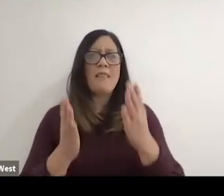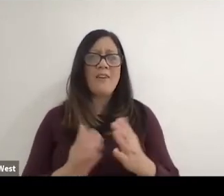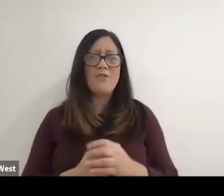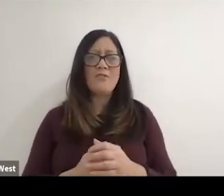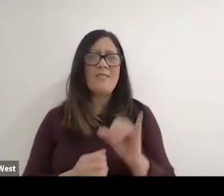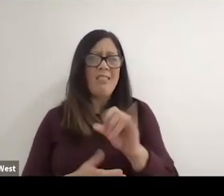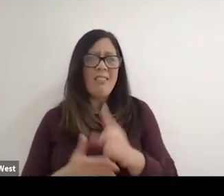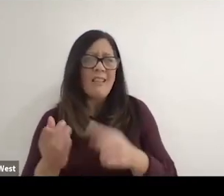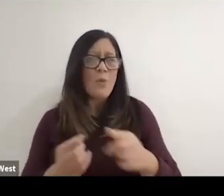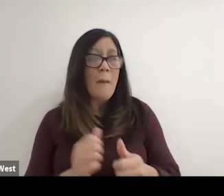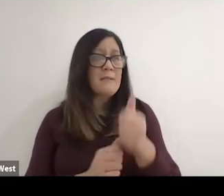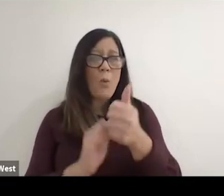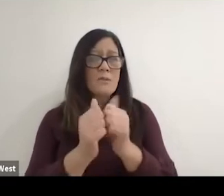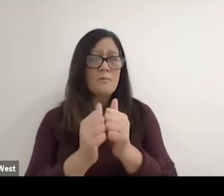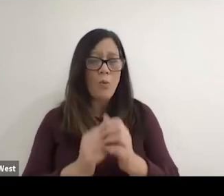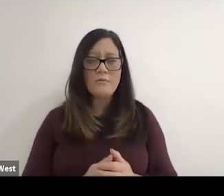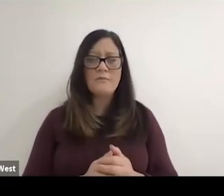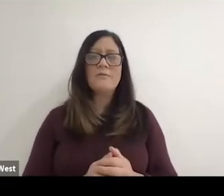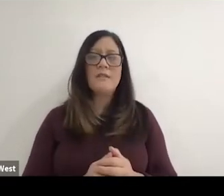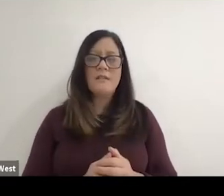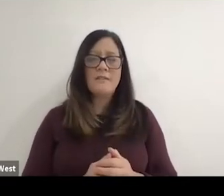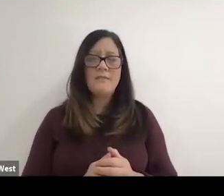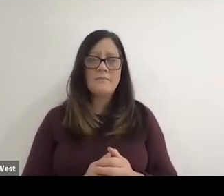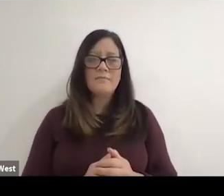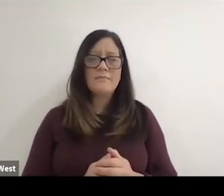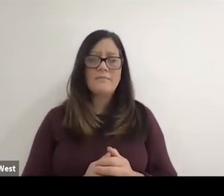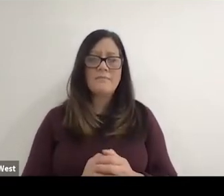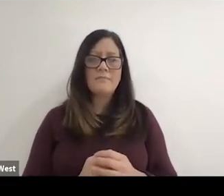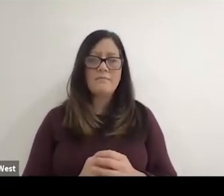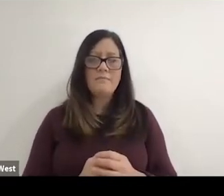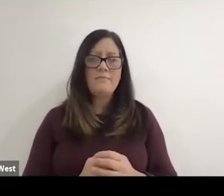I think that's what happens with most sports actually and so.